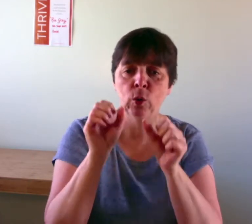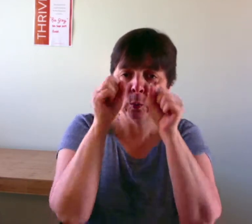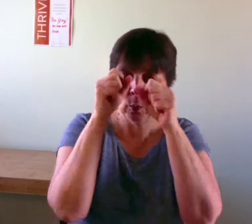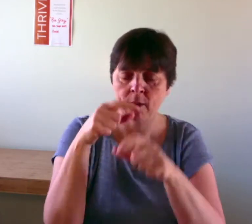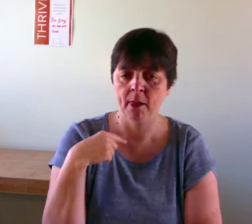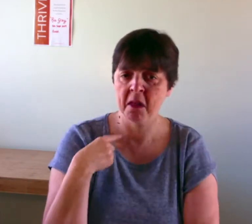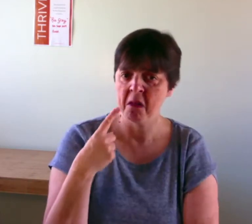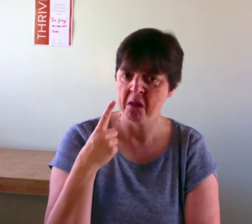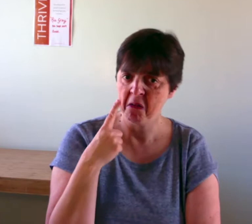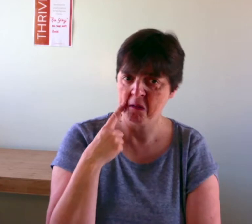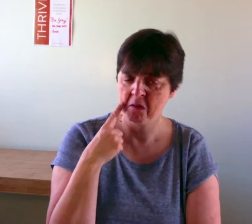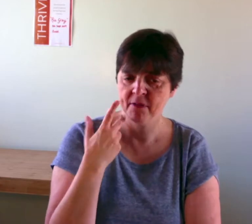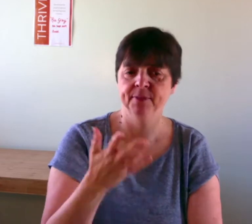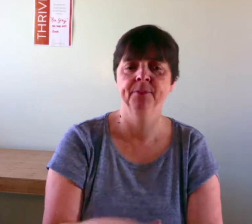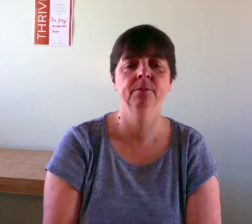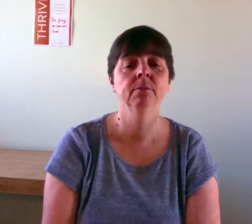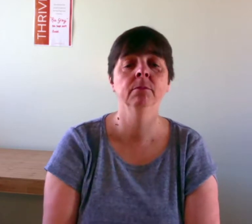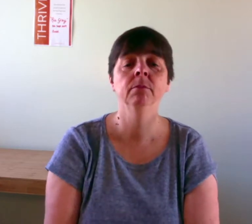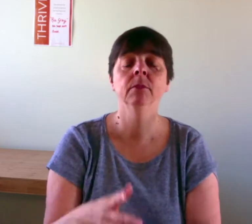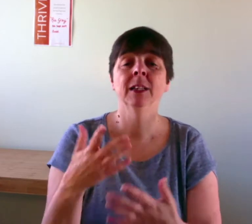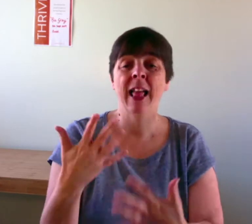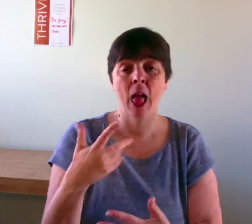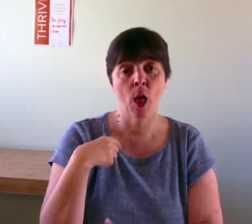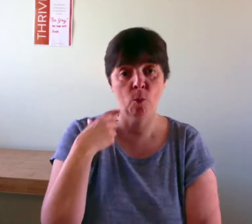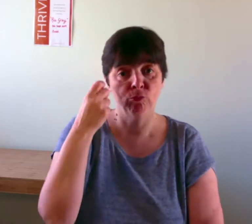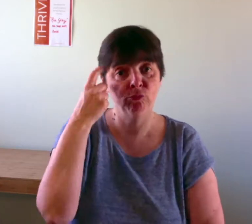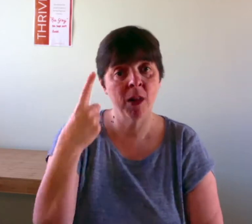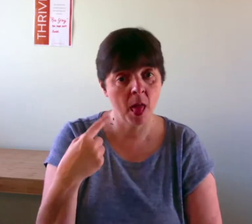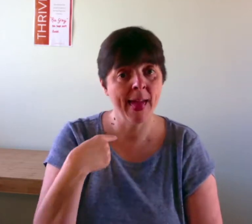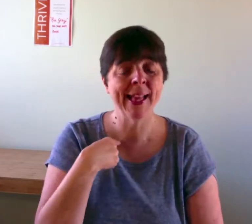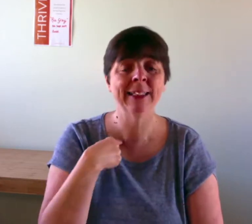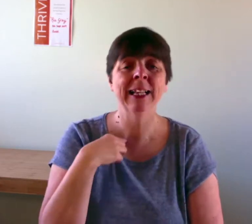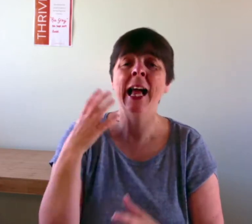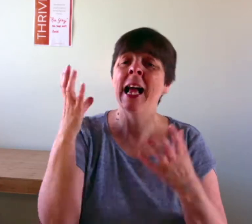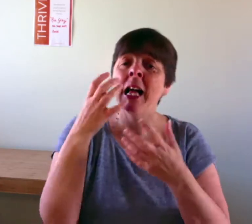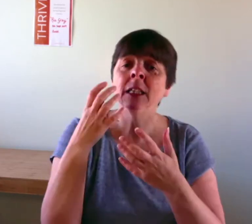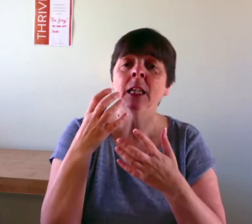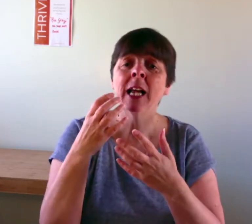Tried google search and found The Thrive Programme. Decided to give it a go